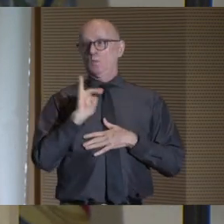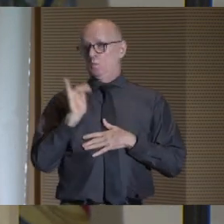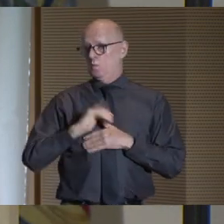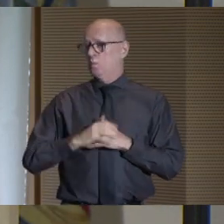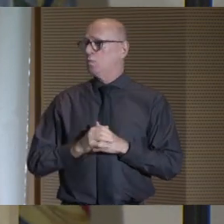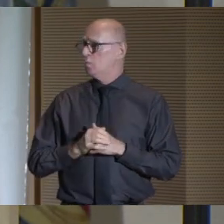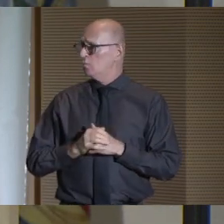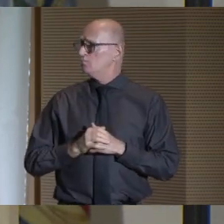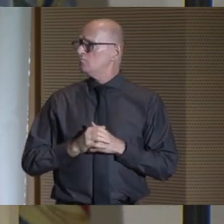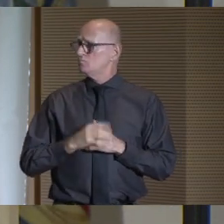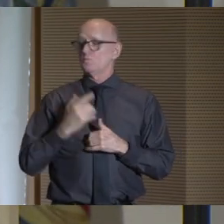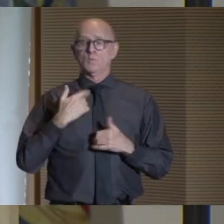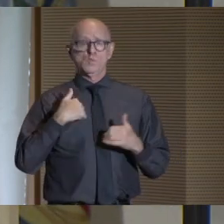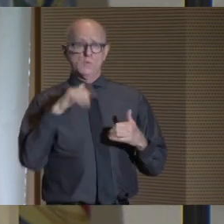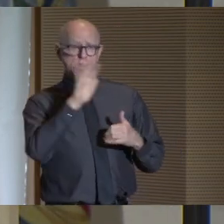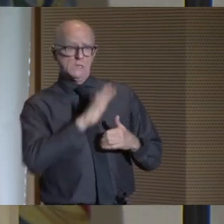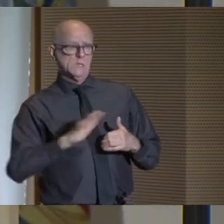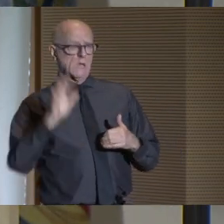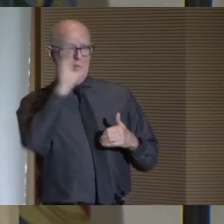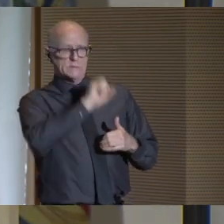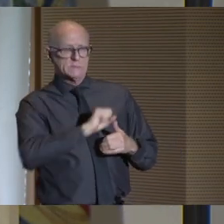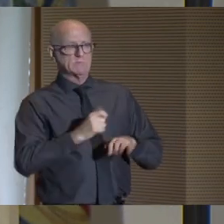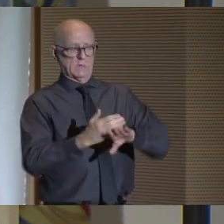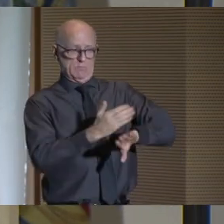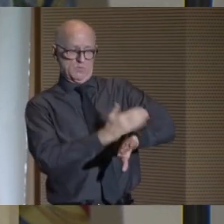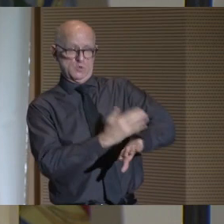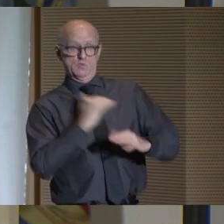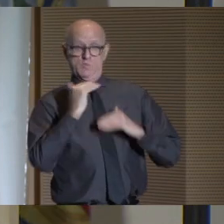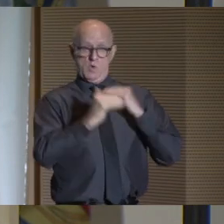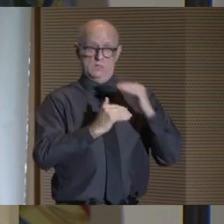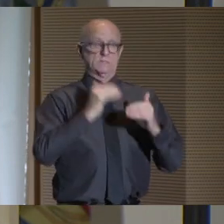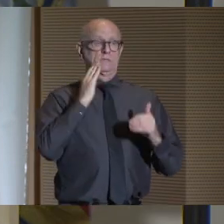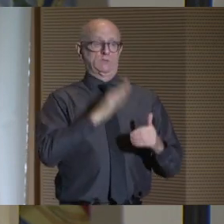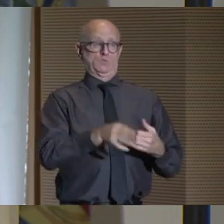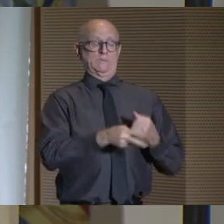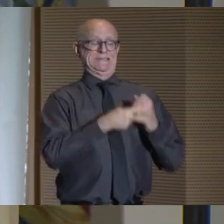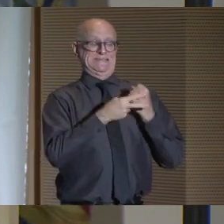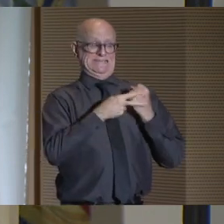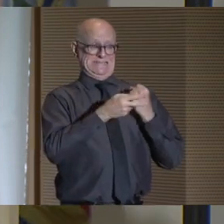And we estimate that the improved process